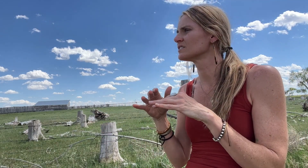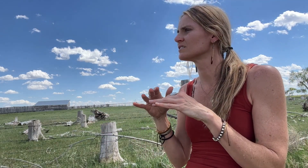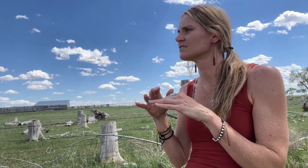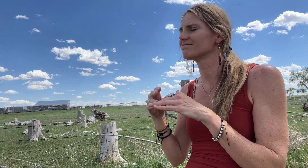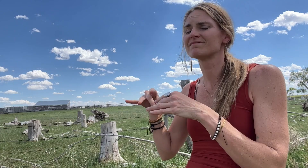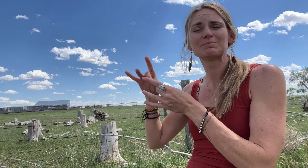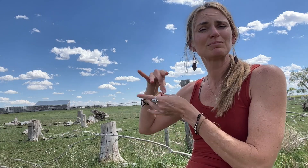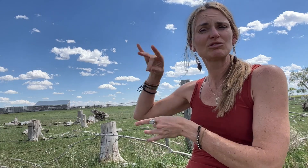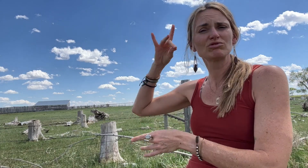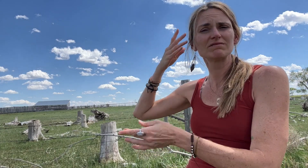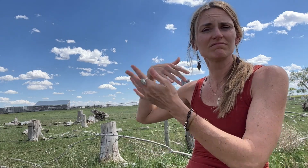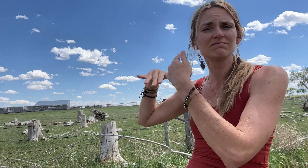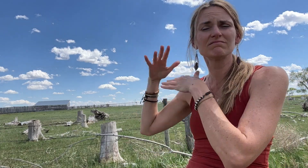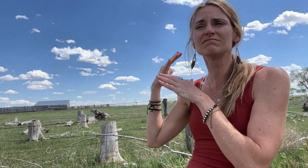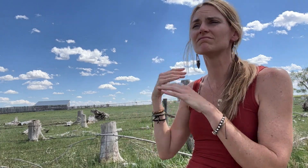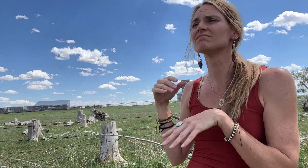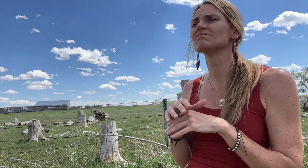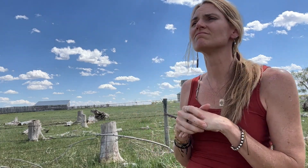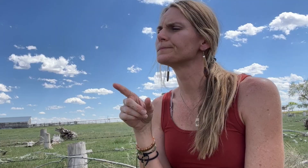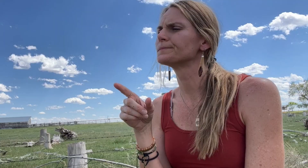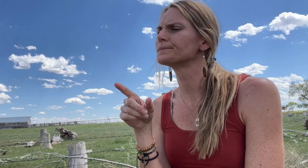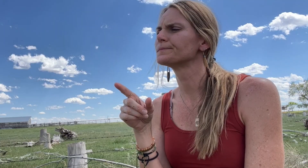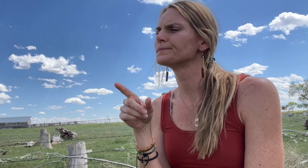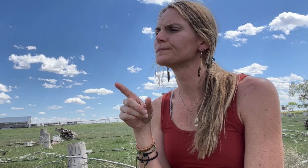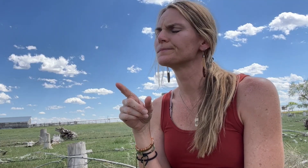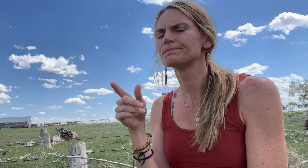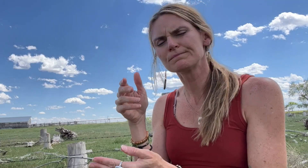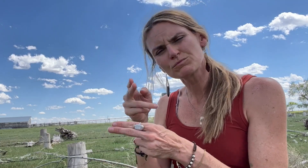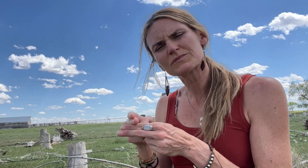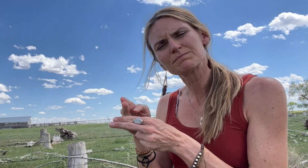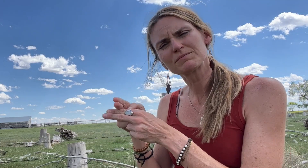predecessors.